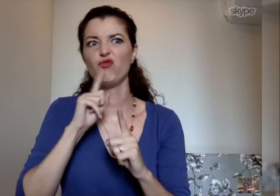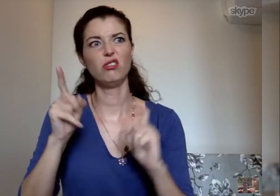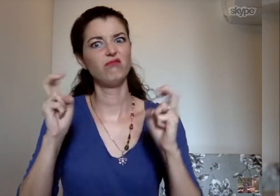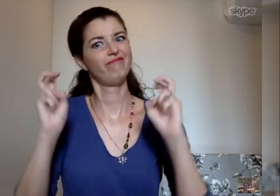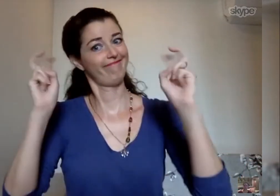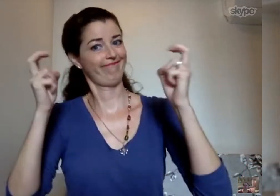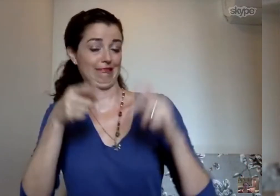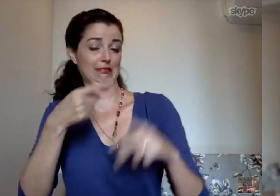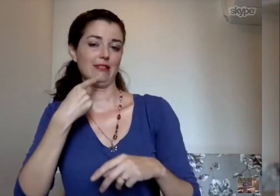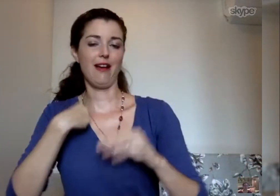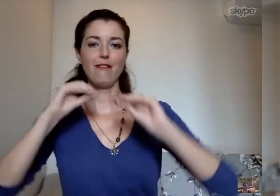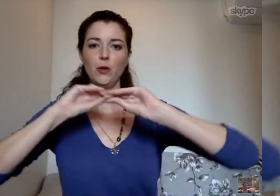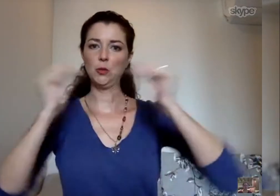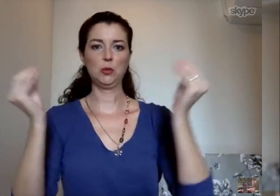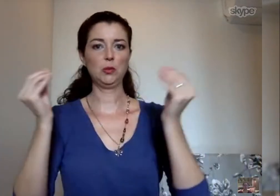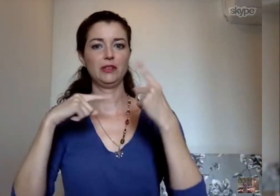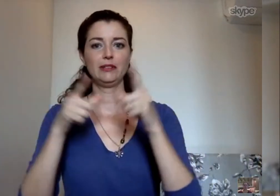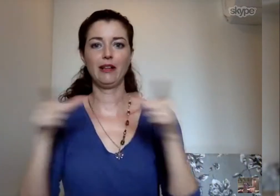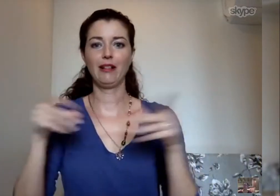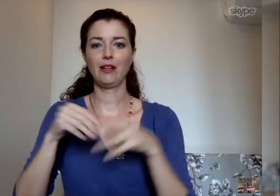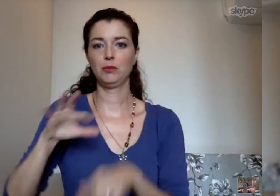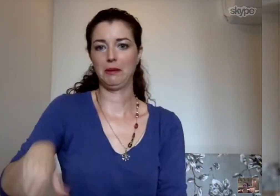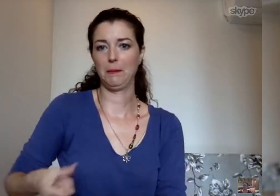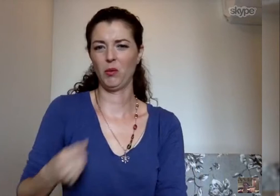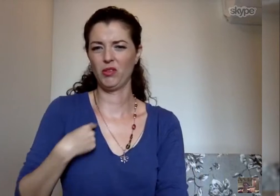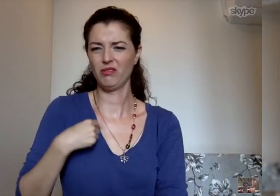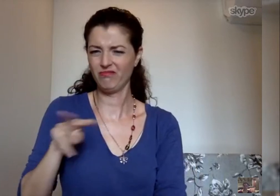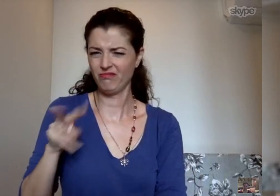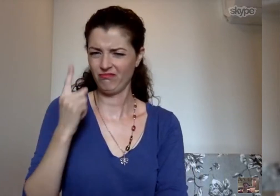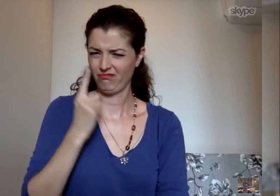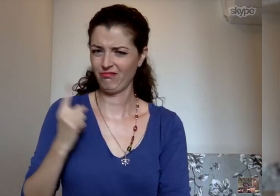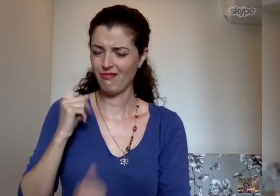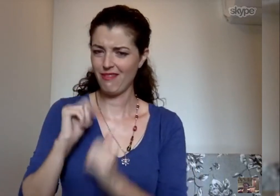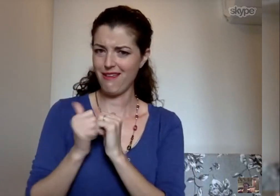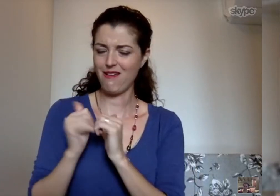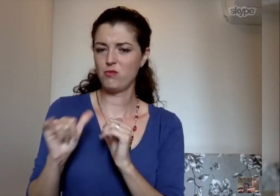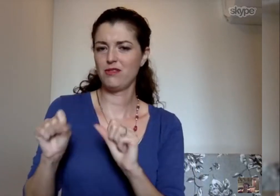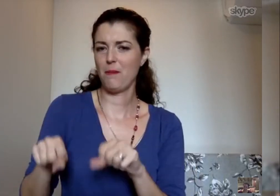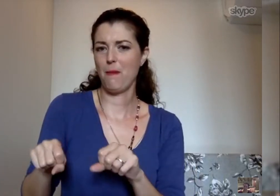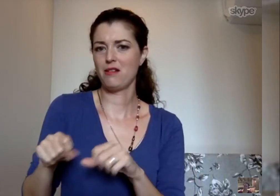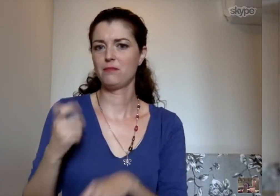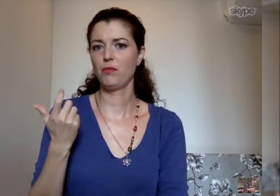there being no sign language in Cambodia. I kept wondering how that was possible and